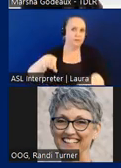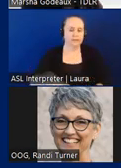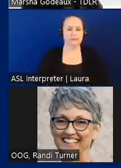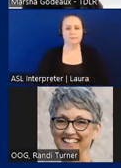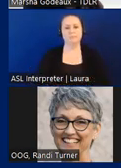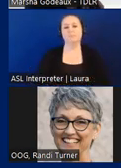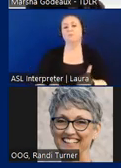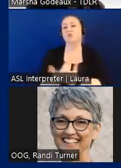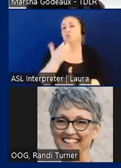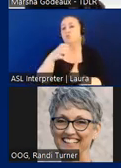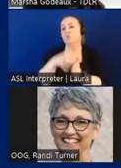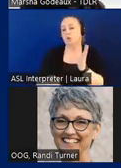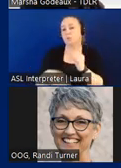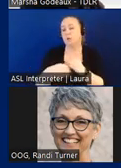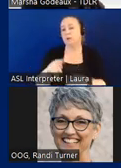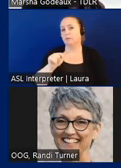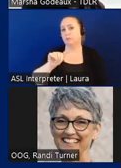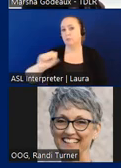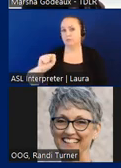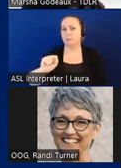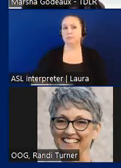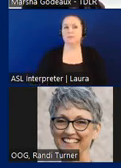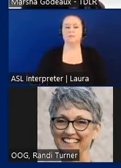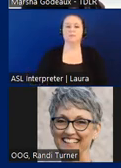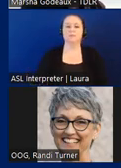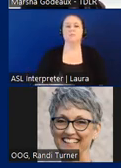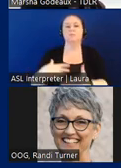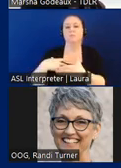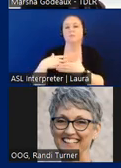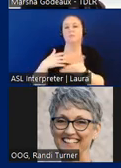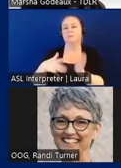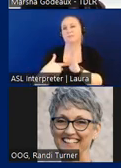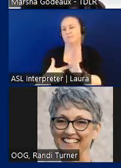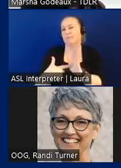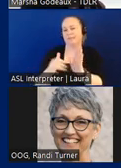that mirrors the federally proposed outdoor guidelines this will put state requirements